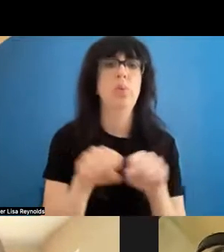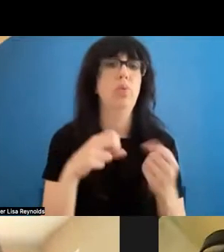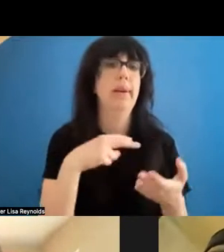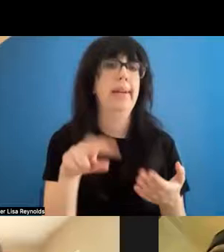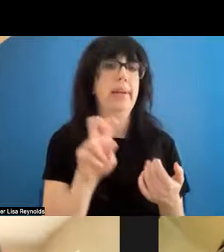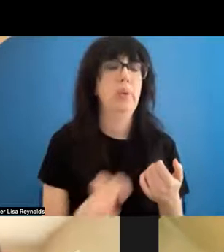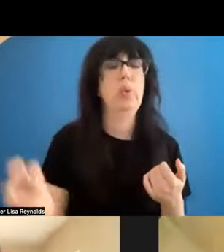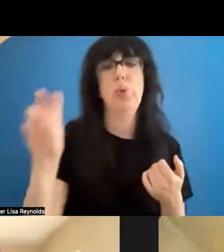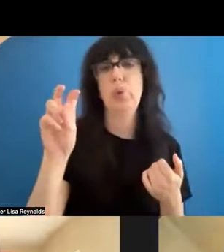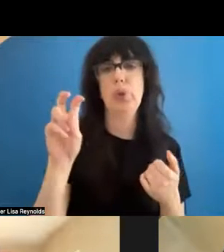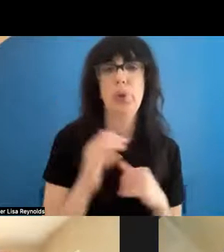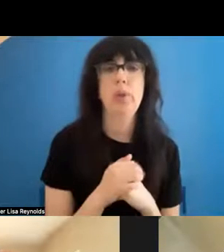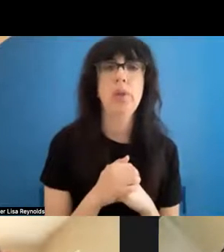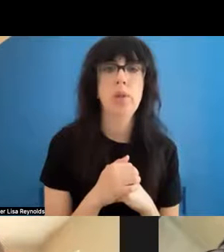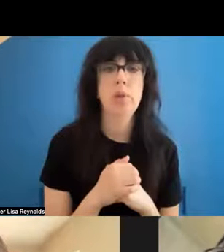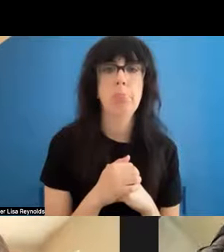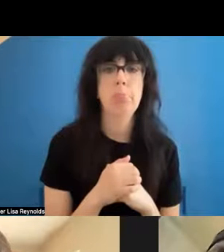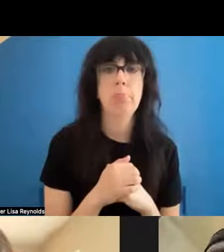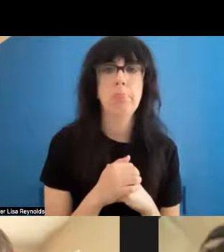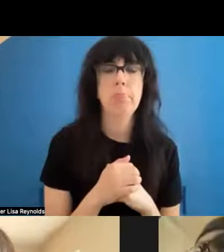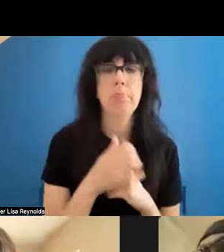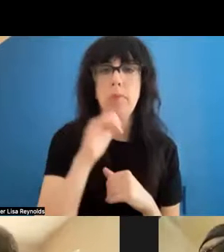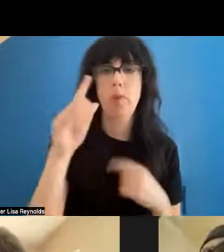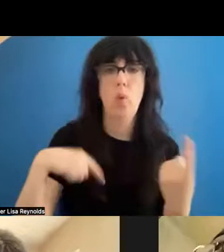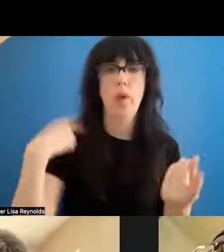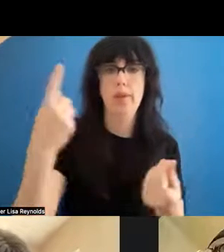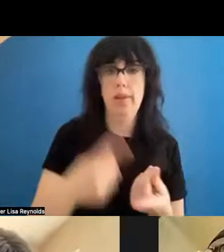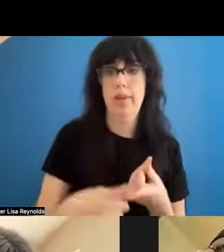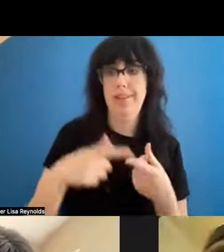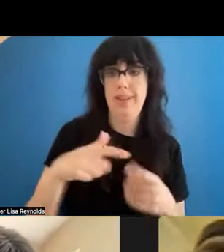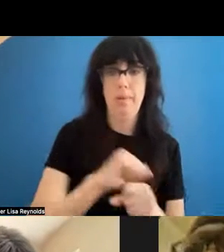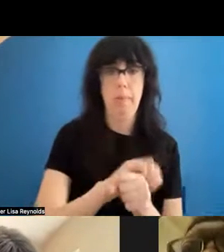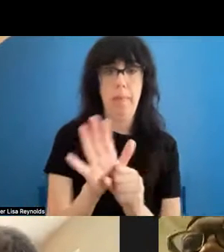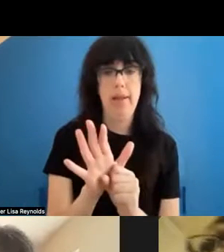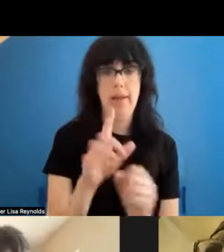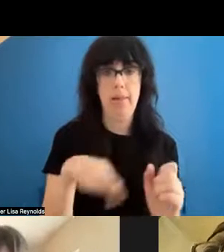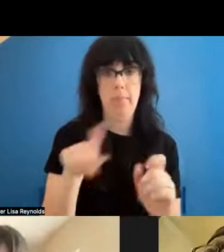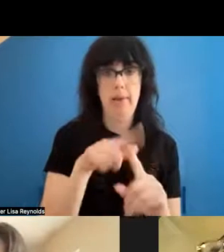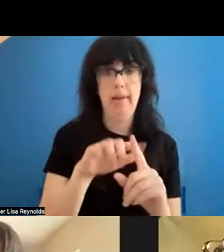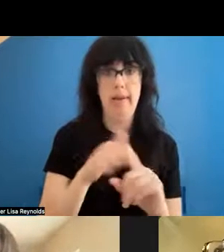dance tours. And it wasn't until this pandemic hit the dance community, and I'm sure it hit everybody at whatever